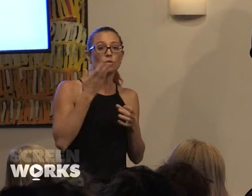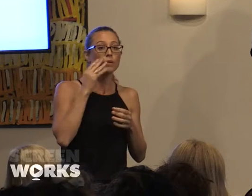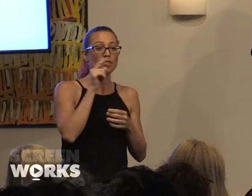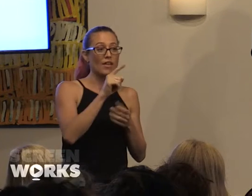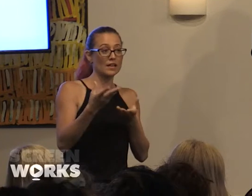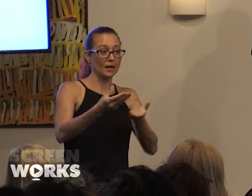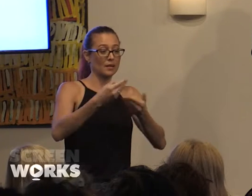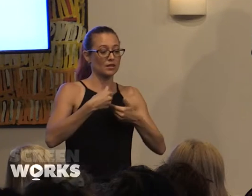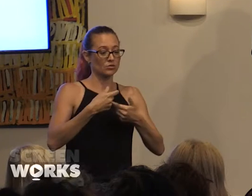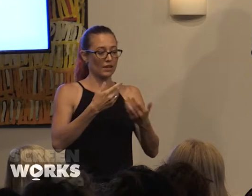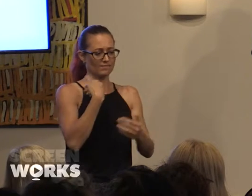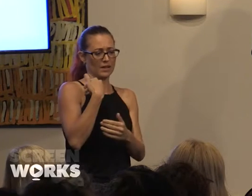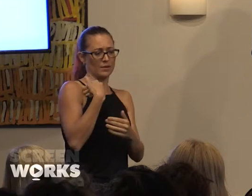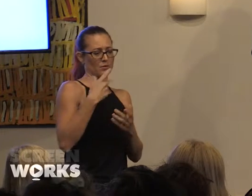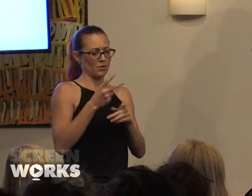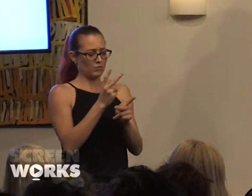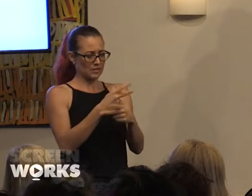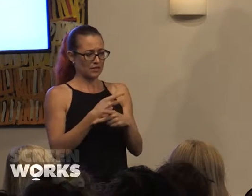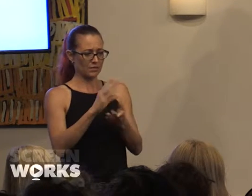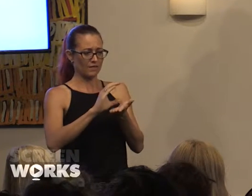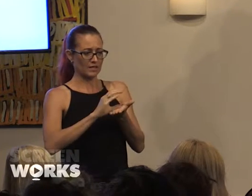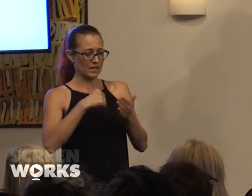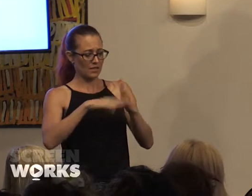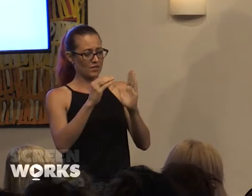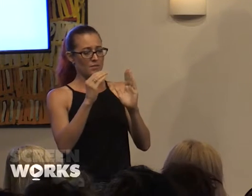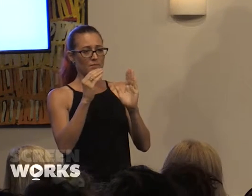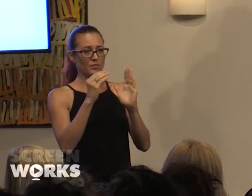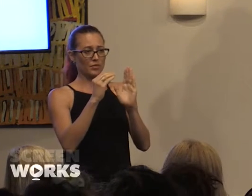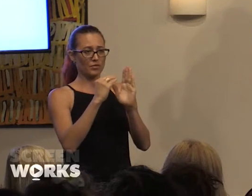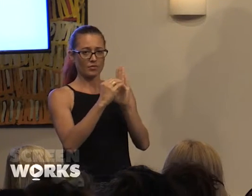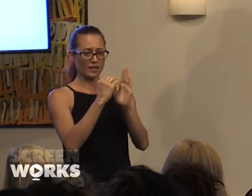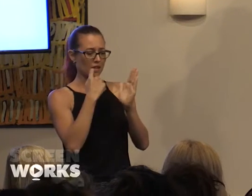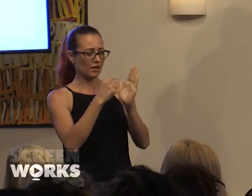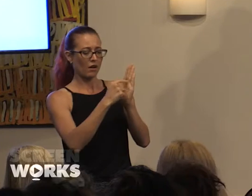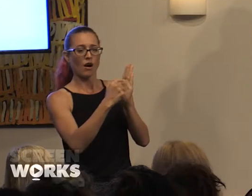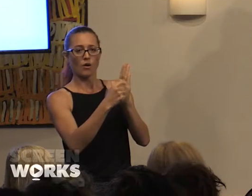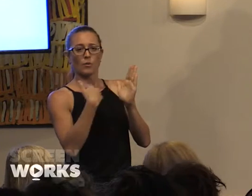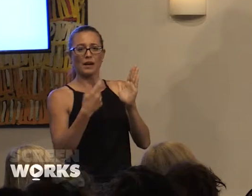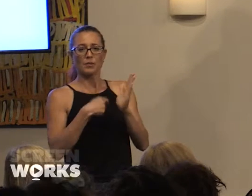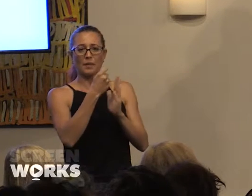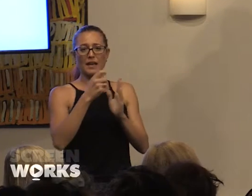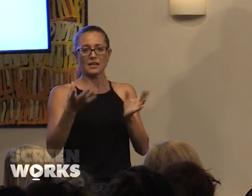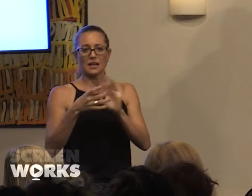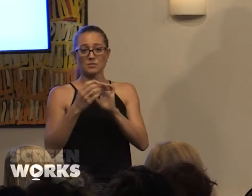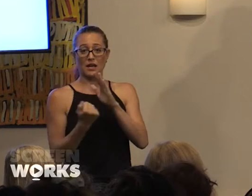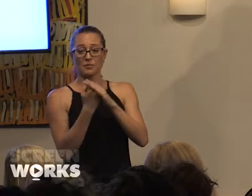us and they want production investment in the budget they have to have a line item, where they have a paid attachment up to $20,000 and the